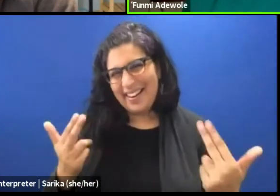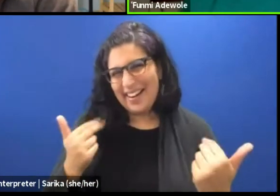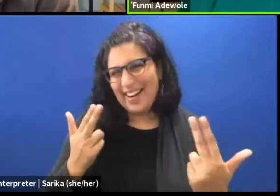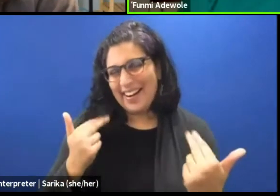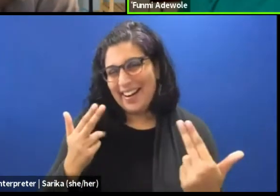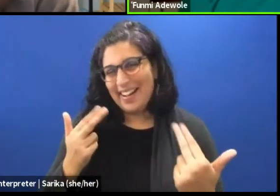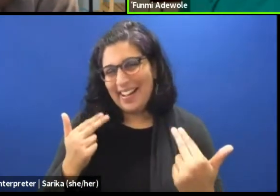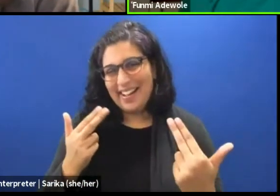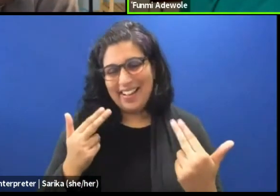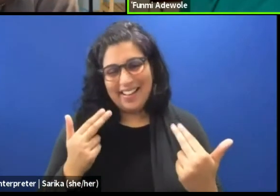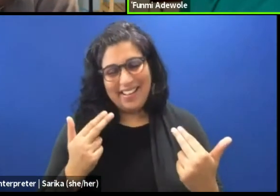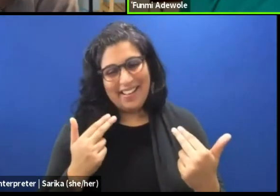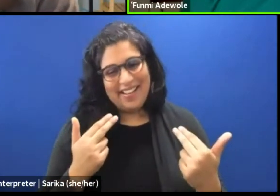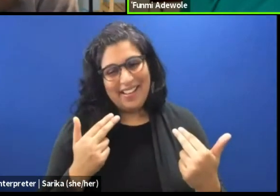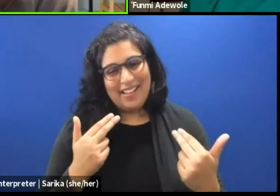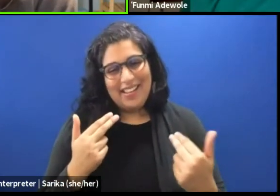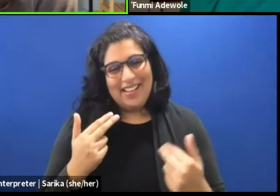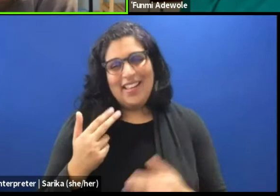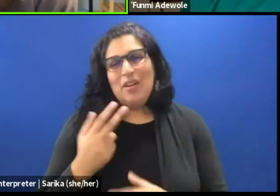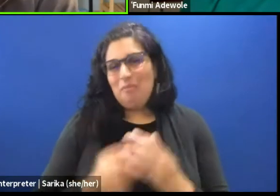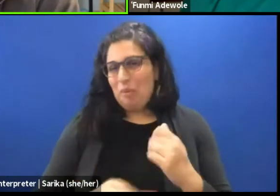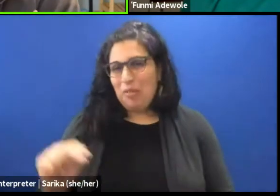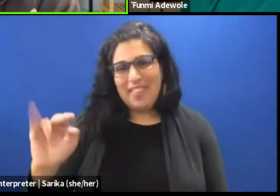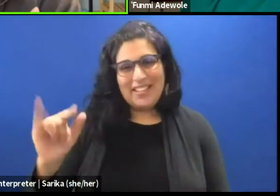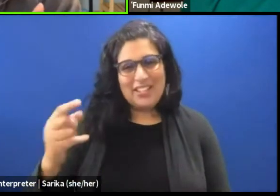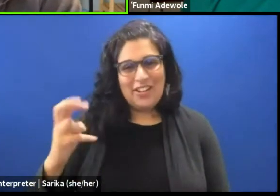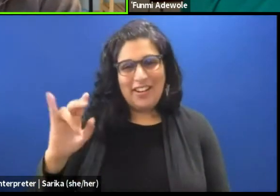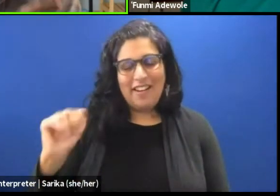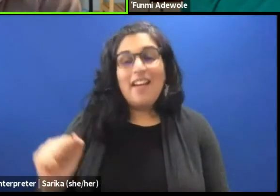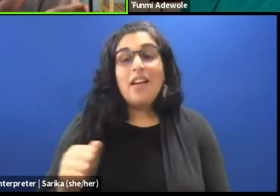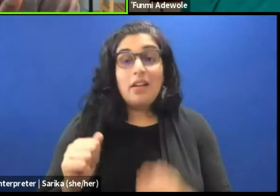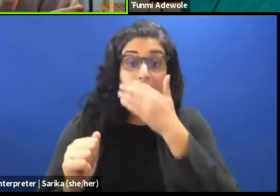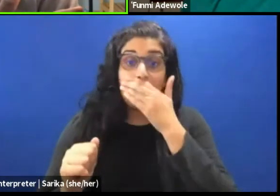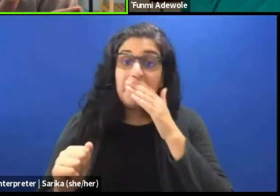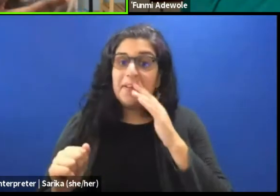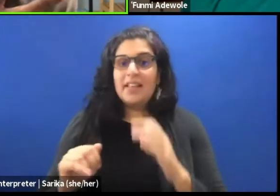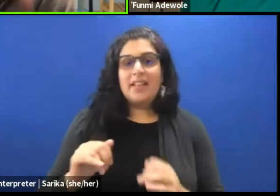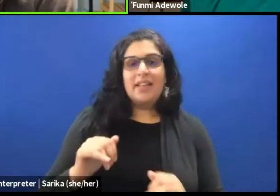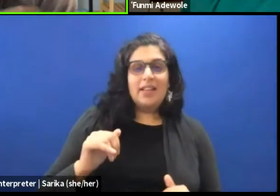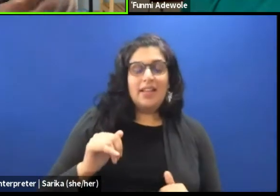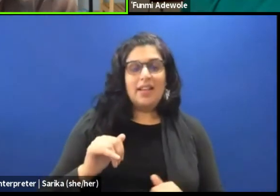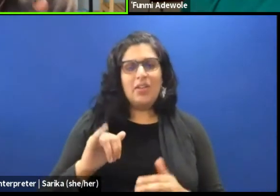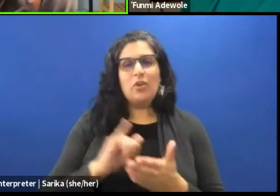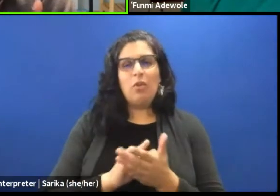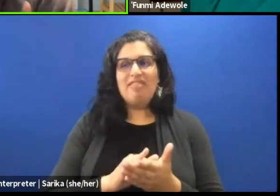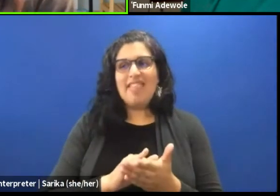In Ocean state Nigeria. And so there is that consciousness around the culture,